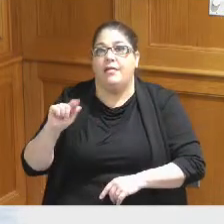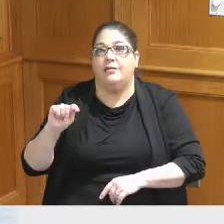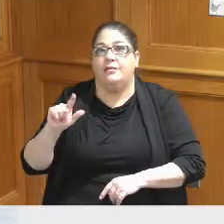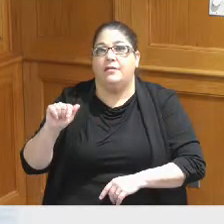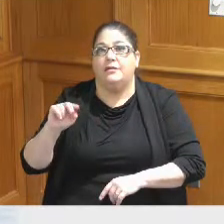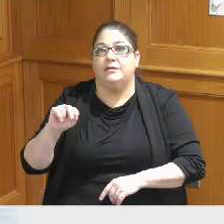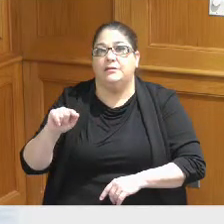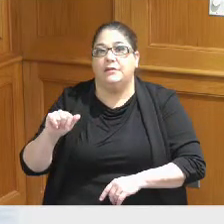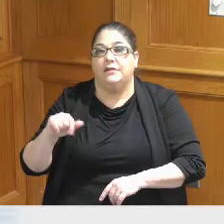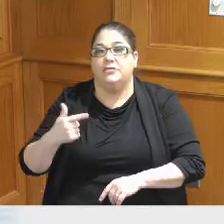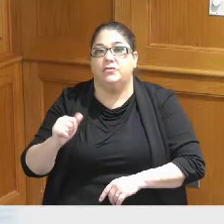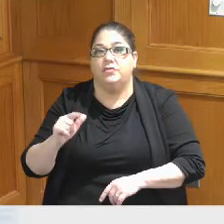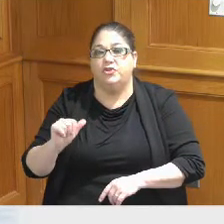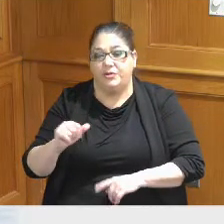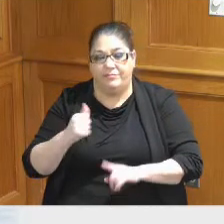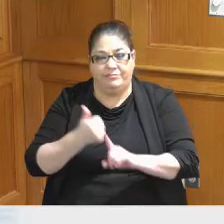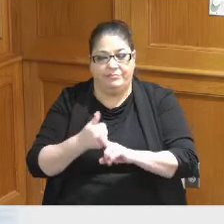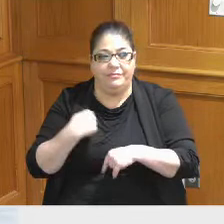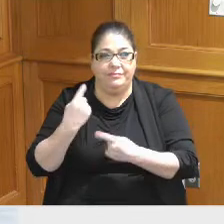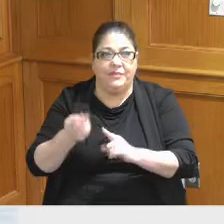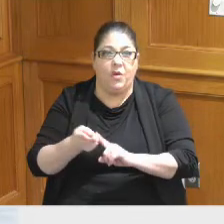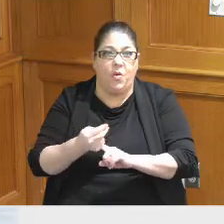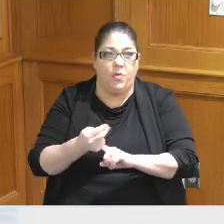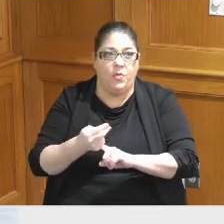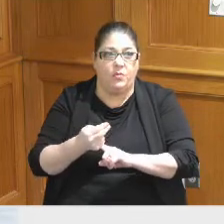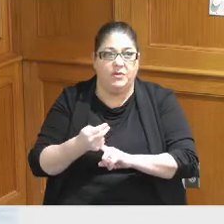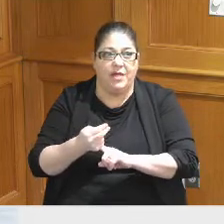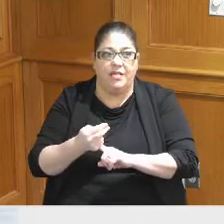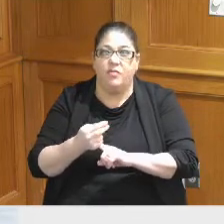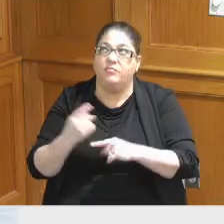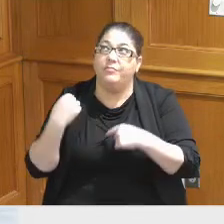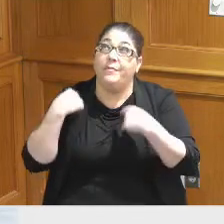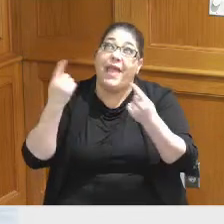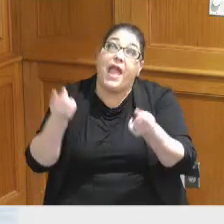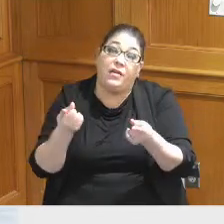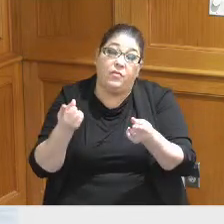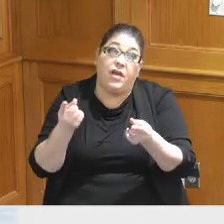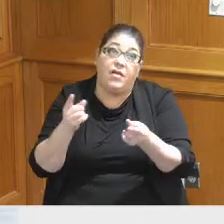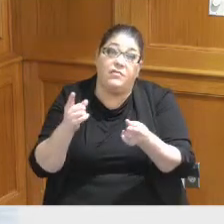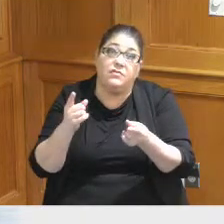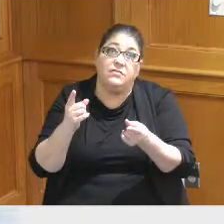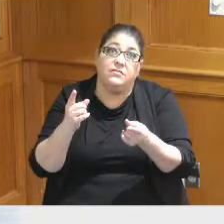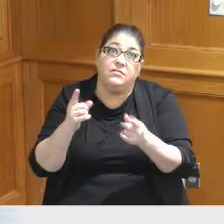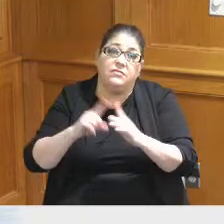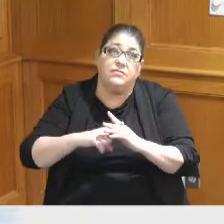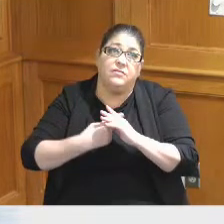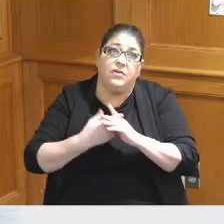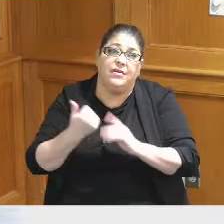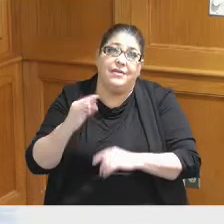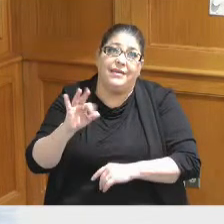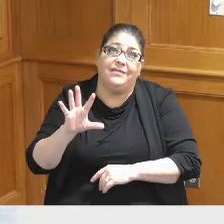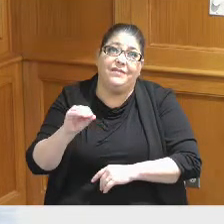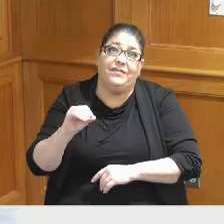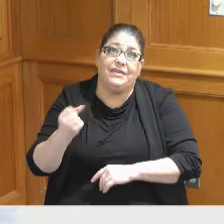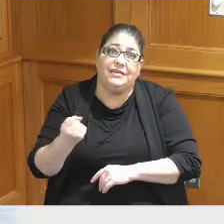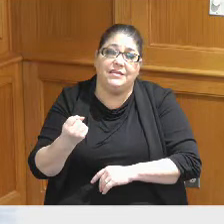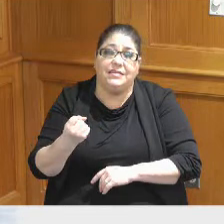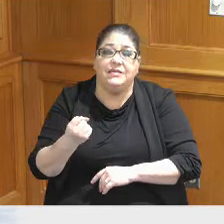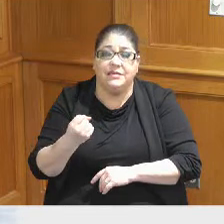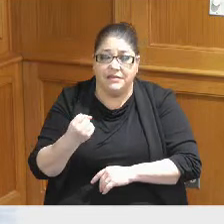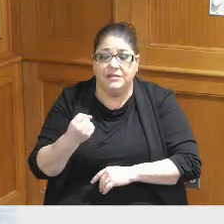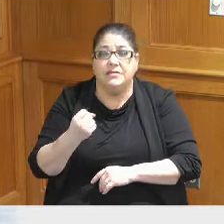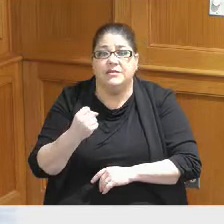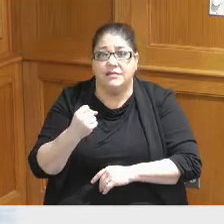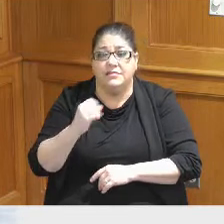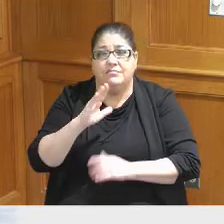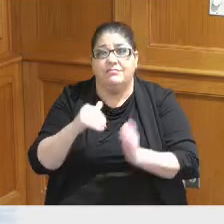in the hotel or they've they've been around since I believe the the mid 50s they have more recently